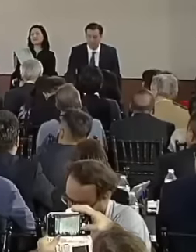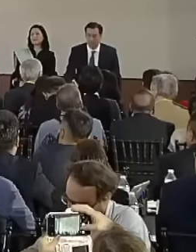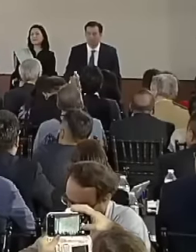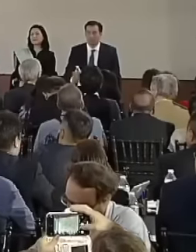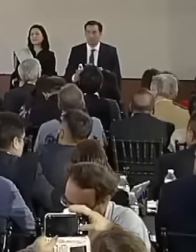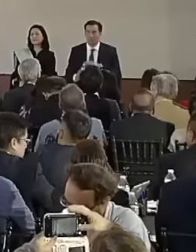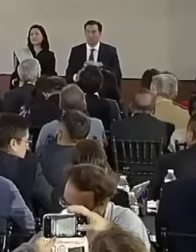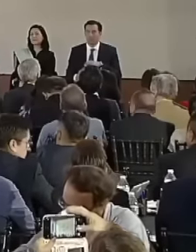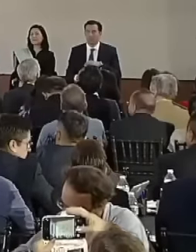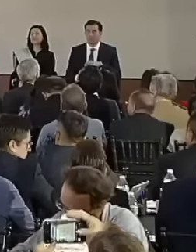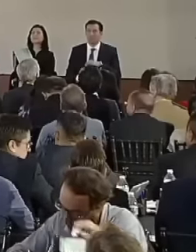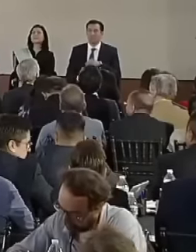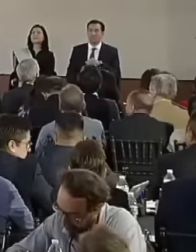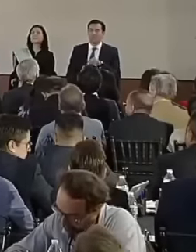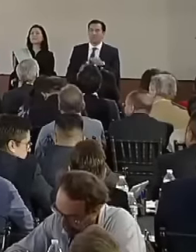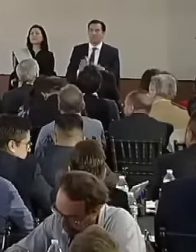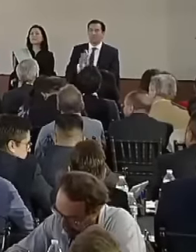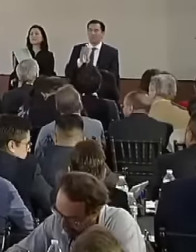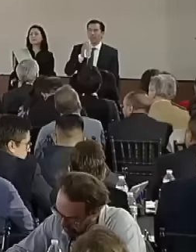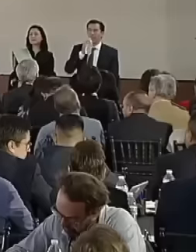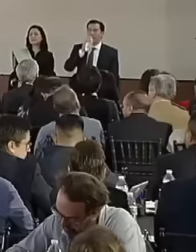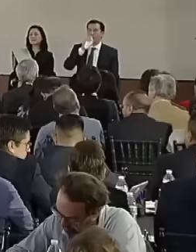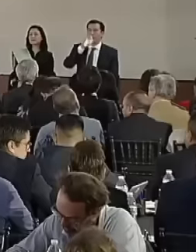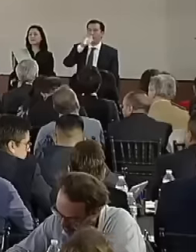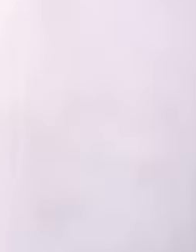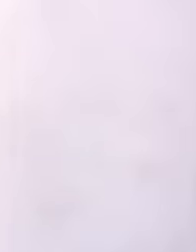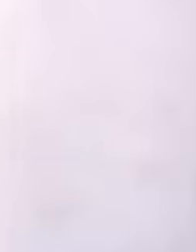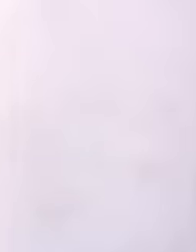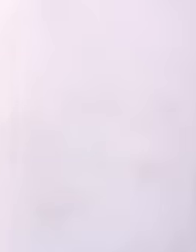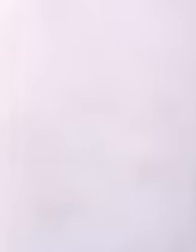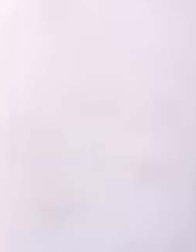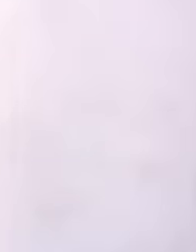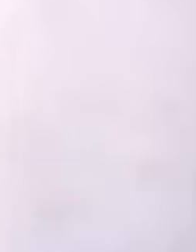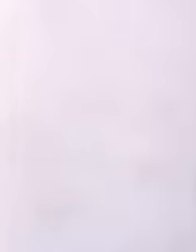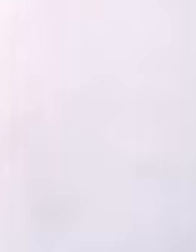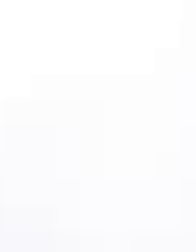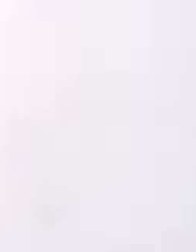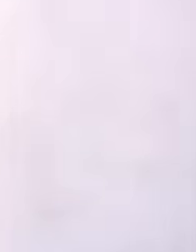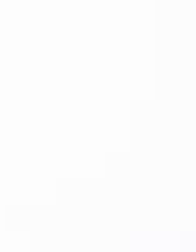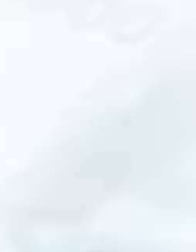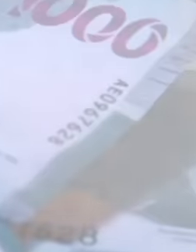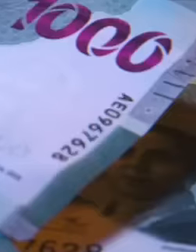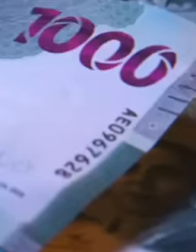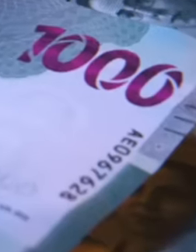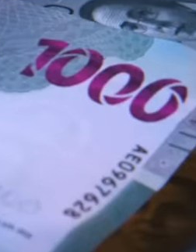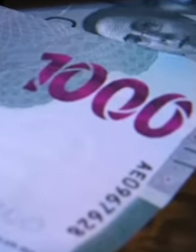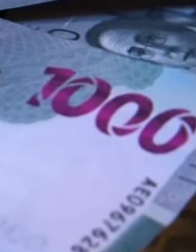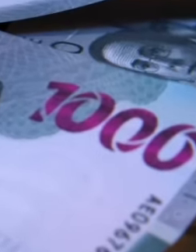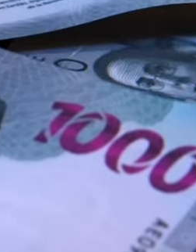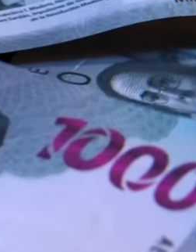people of Mexico with the new judicial reform but if they want to continue earning thousands of pesos,